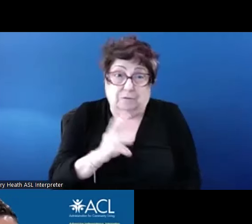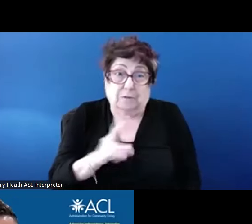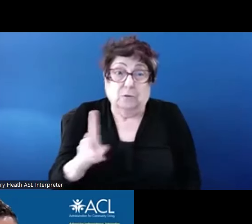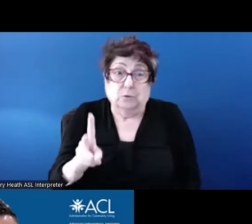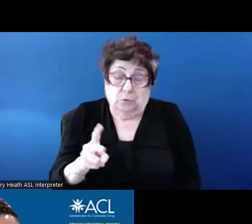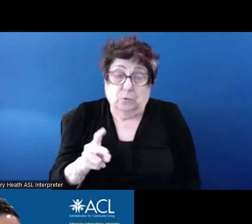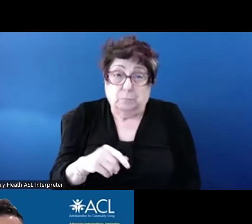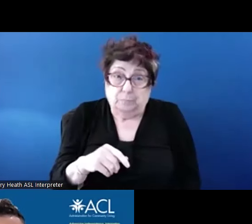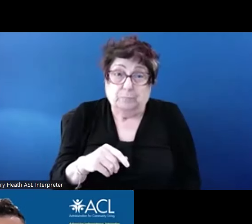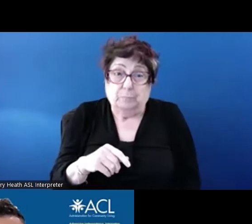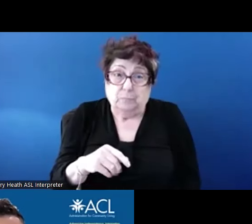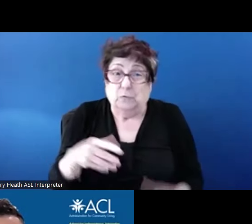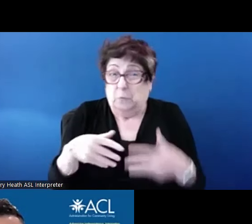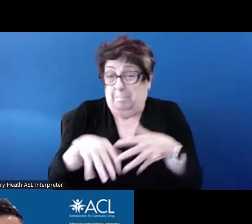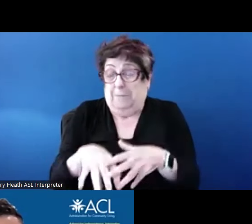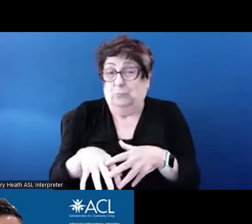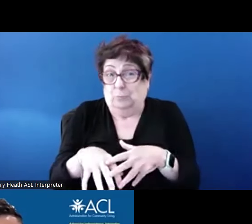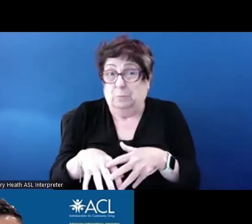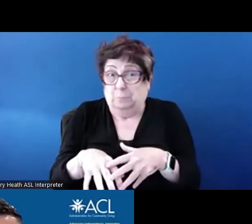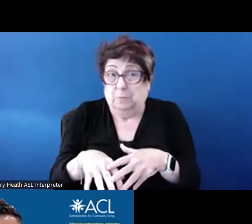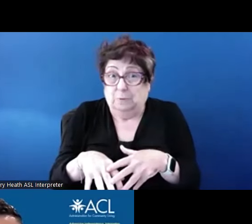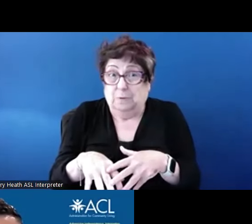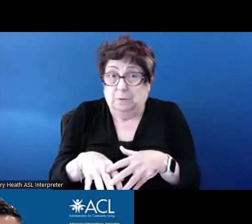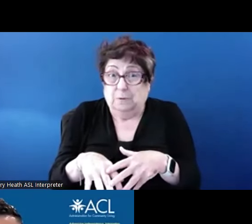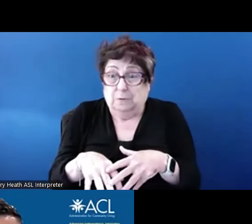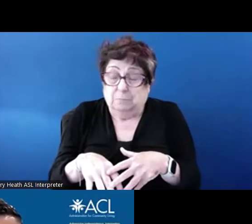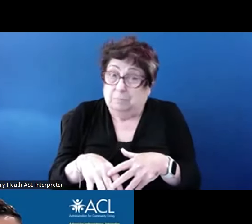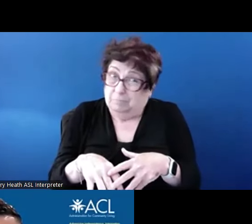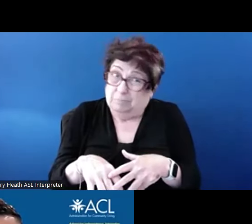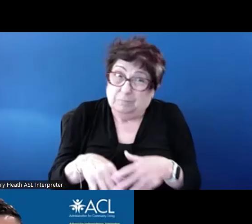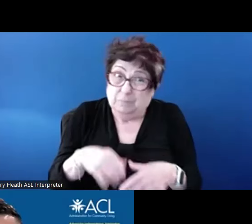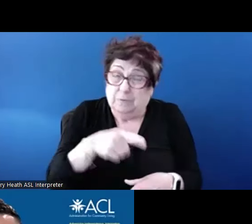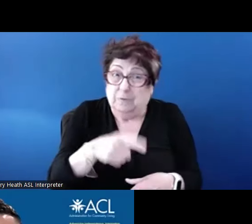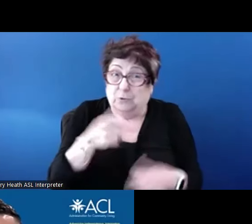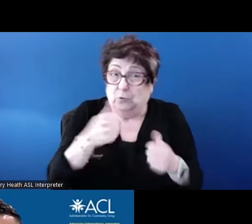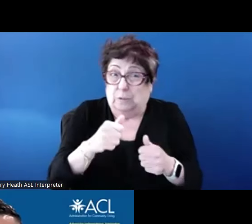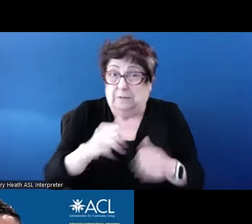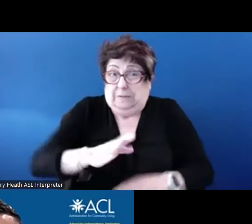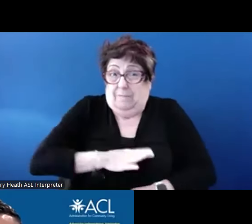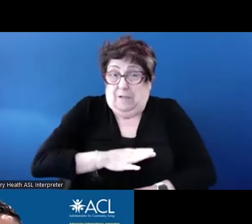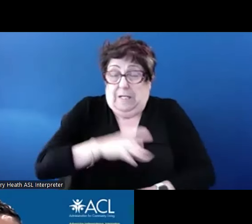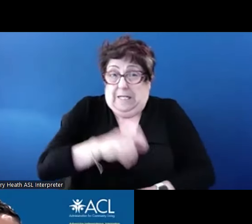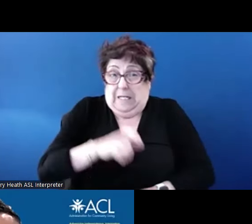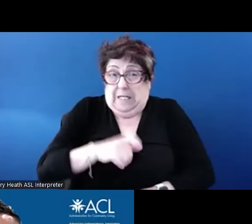vouchers, and the 811 program was trying to meet those with disabilities who are not seniors.